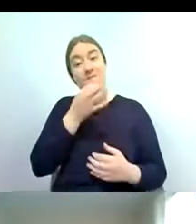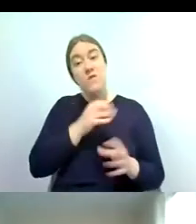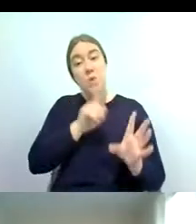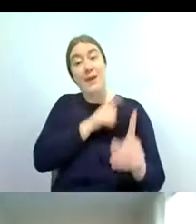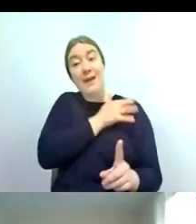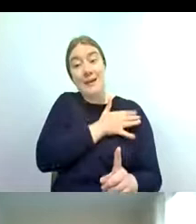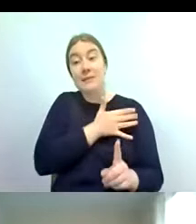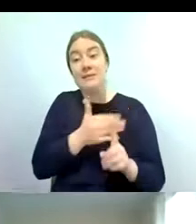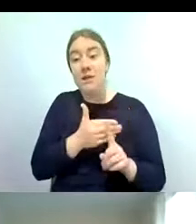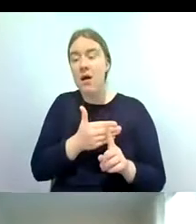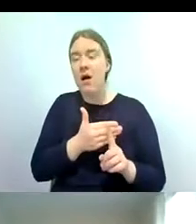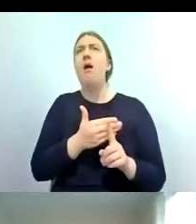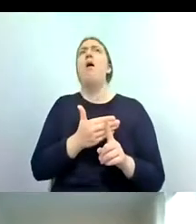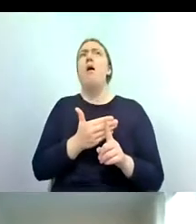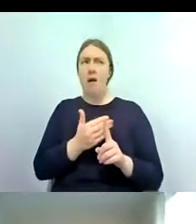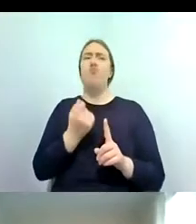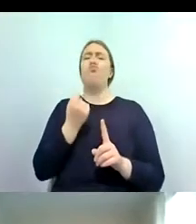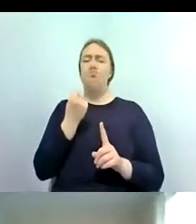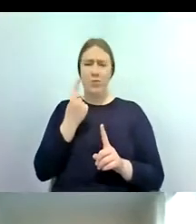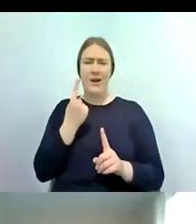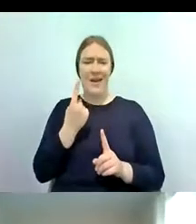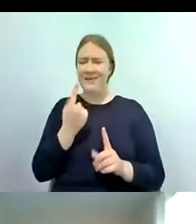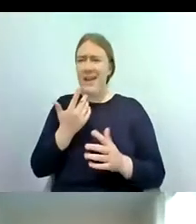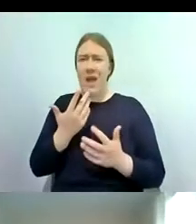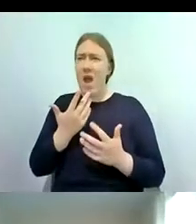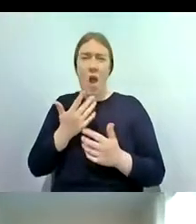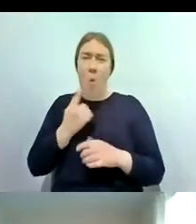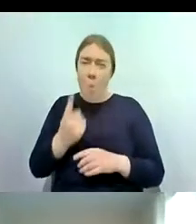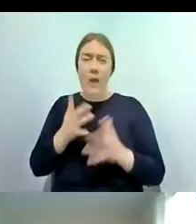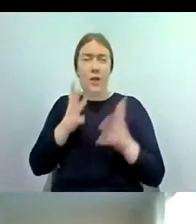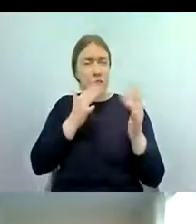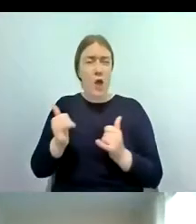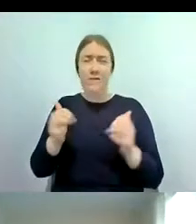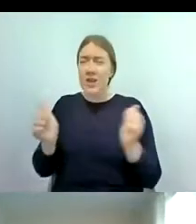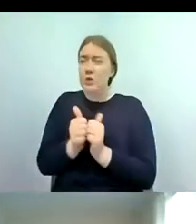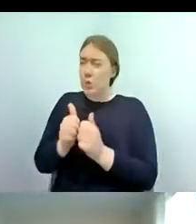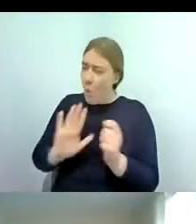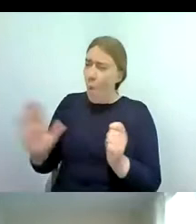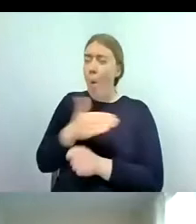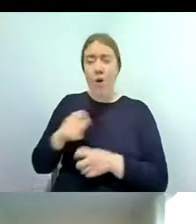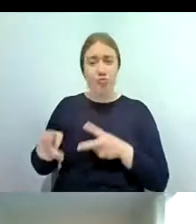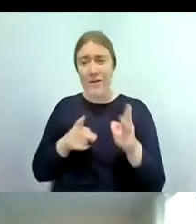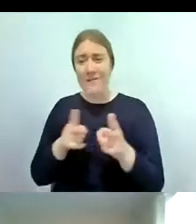um it wasn't a case of one survey fits all rivers so they developed the urban riverfly scheme